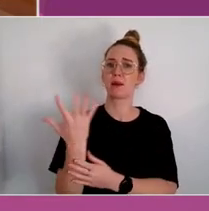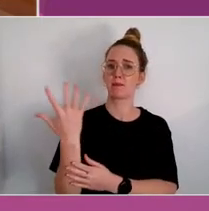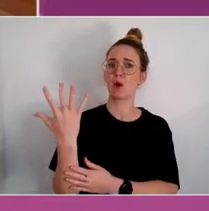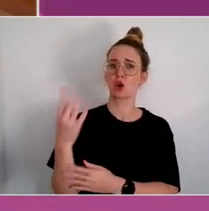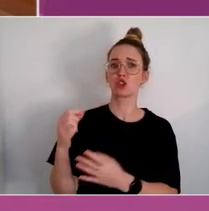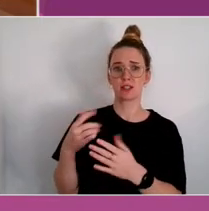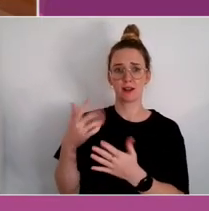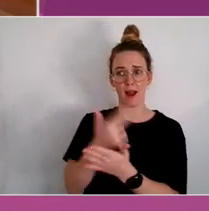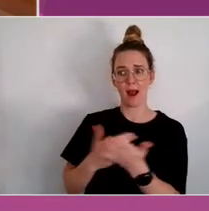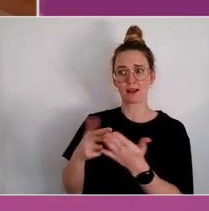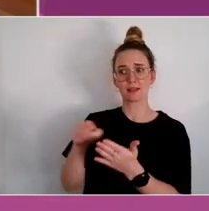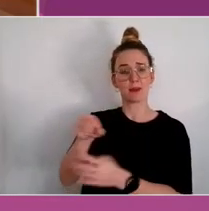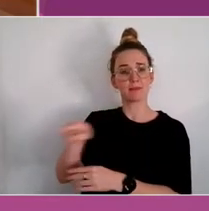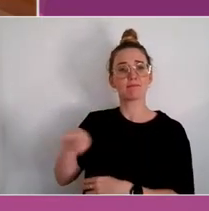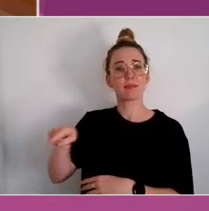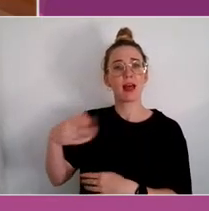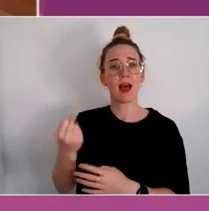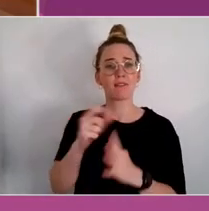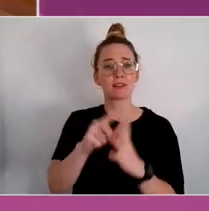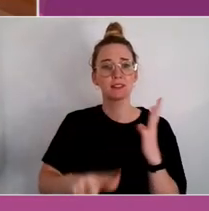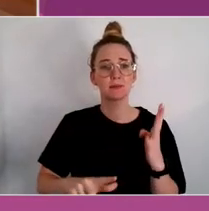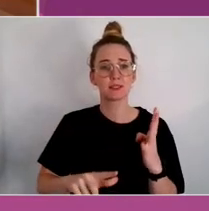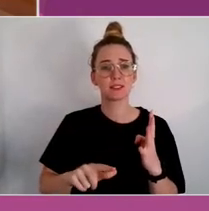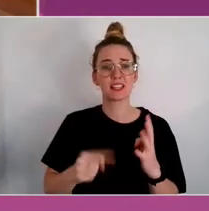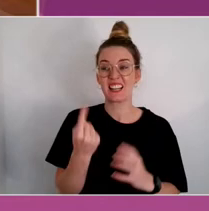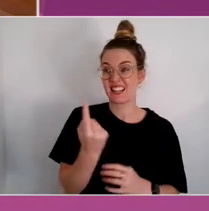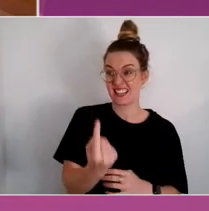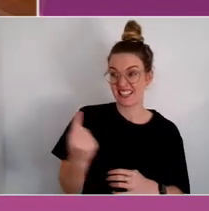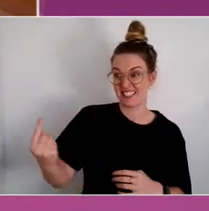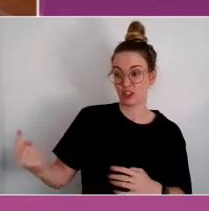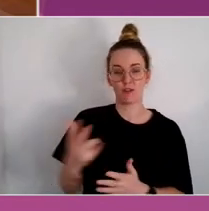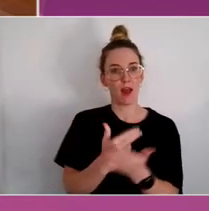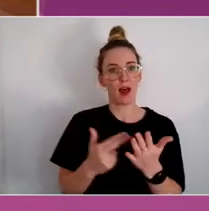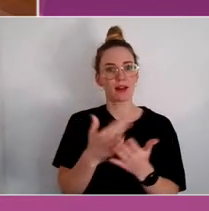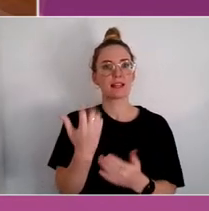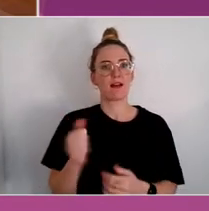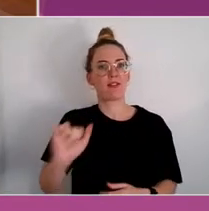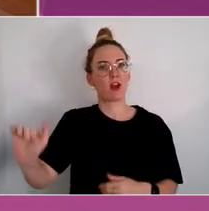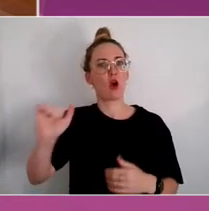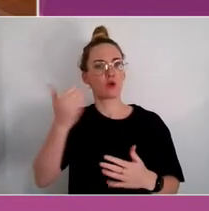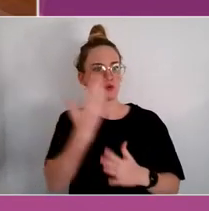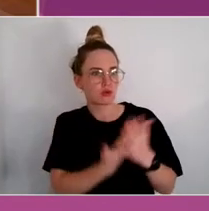And each artist has their own powerful story that they share in the artworks and in those